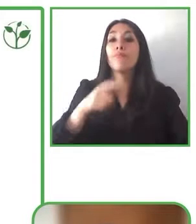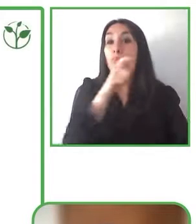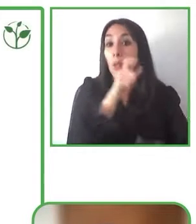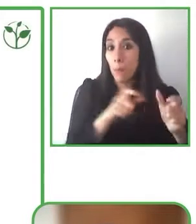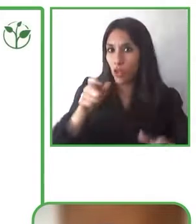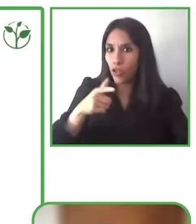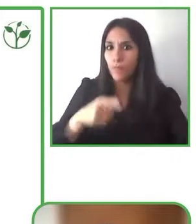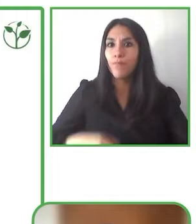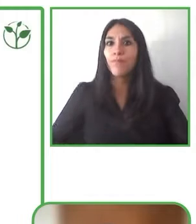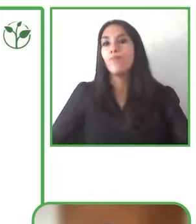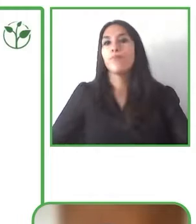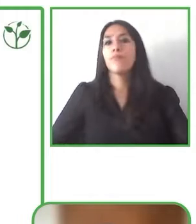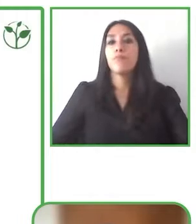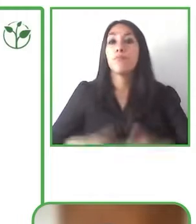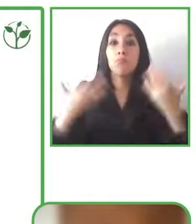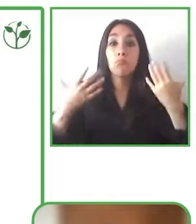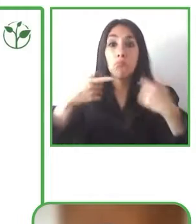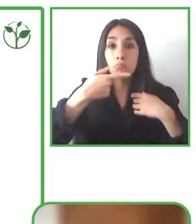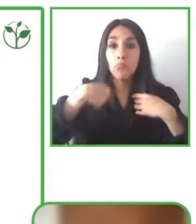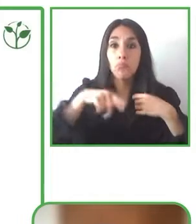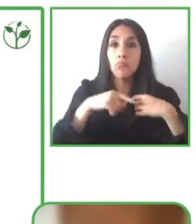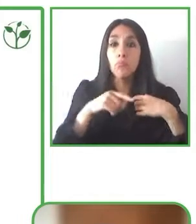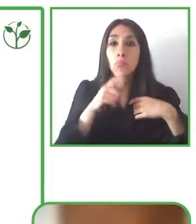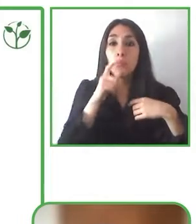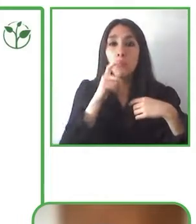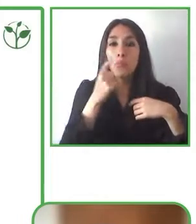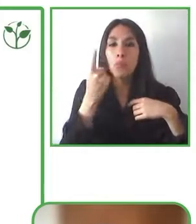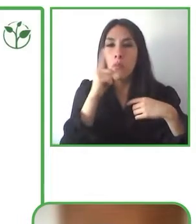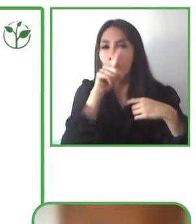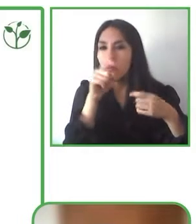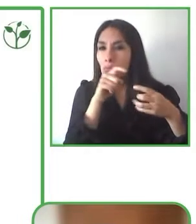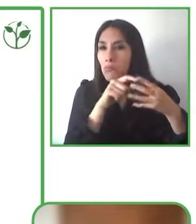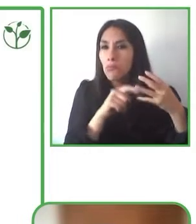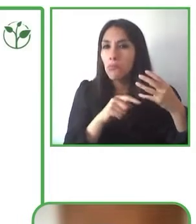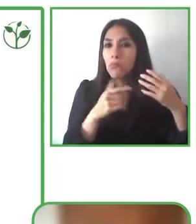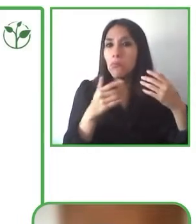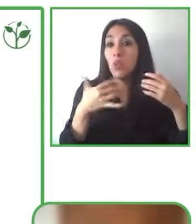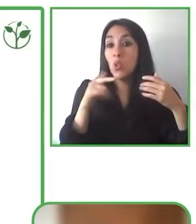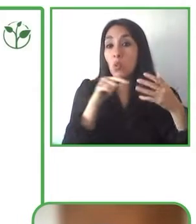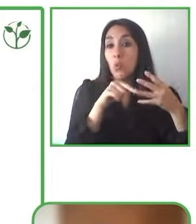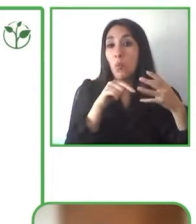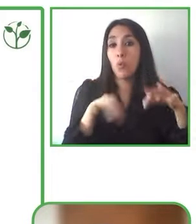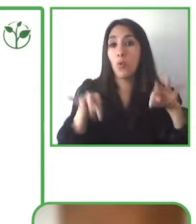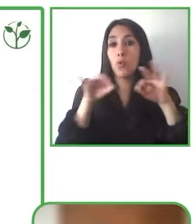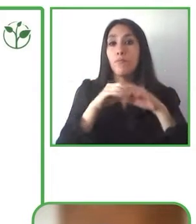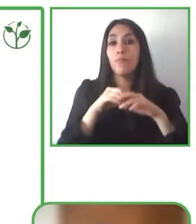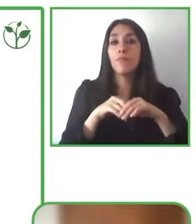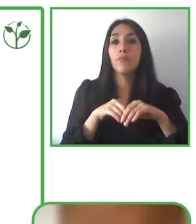why we have to consider a relevant aspect that any form